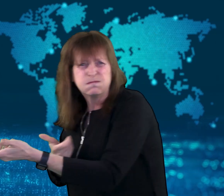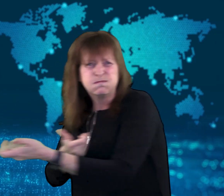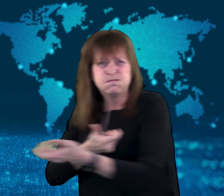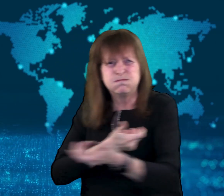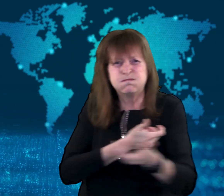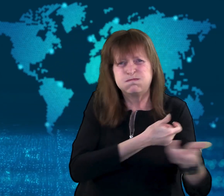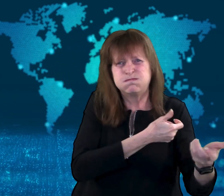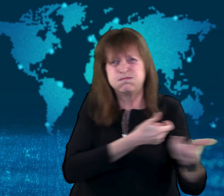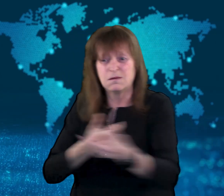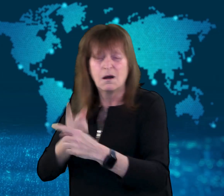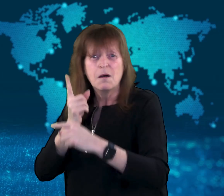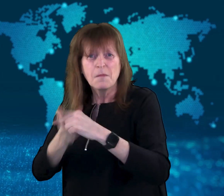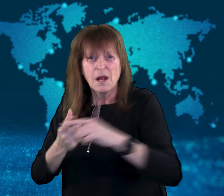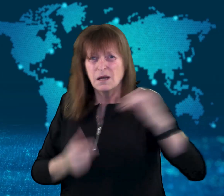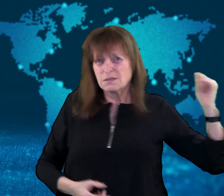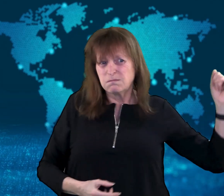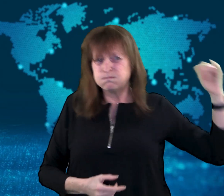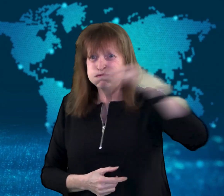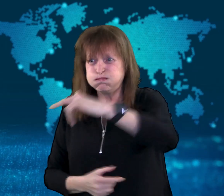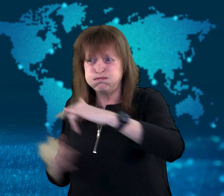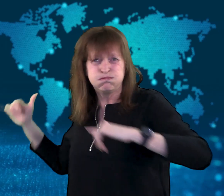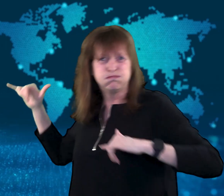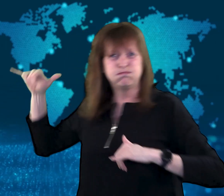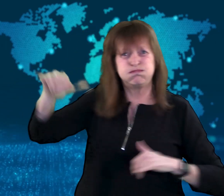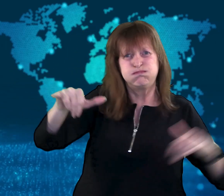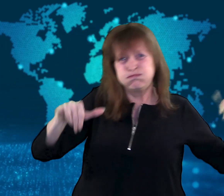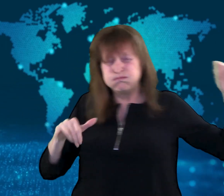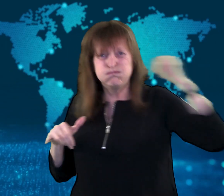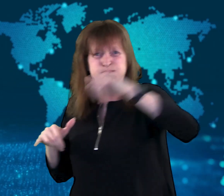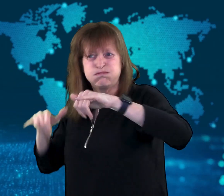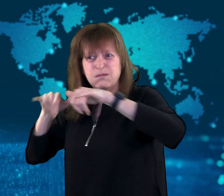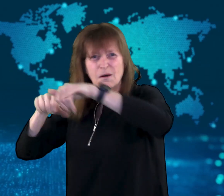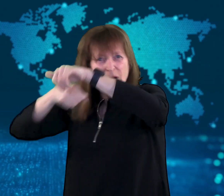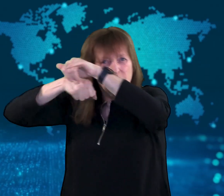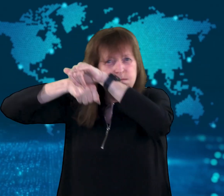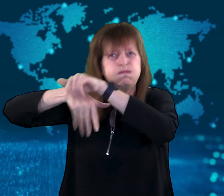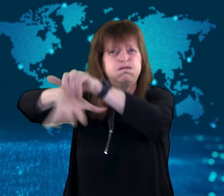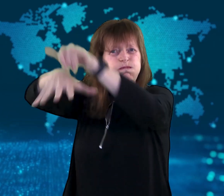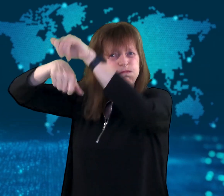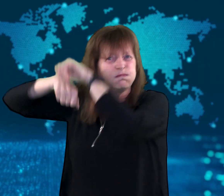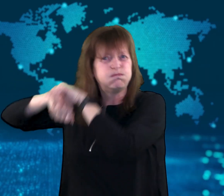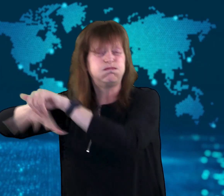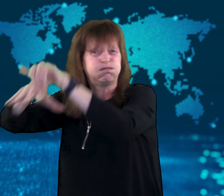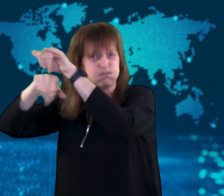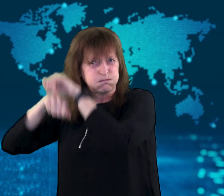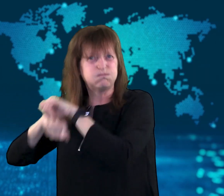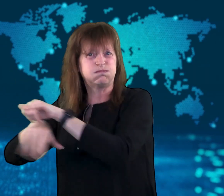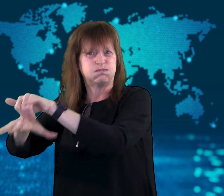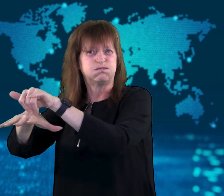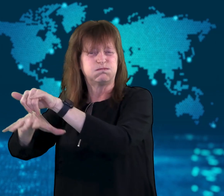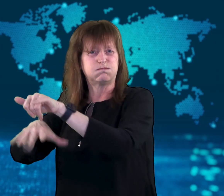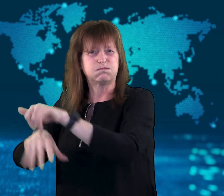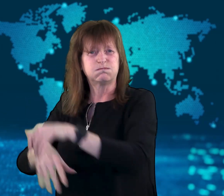in the fights as well by supplying firefighting aircraft.